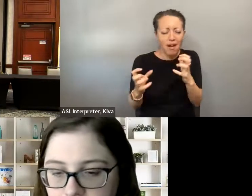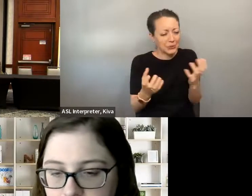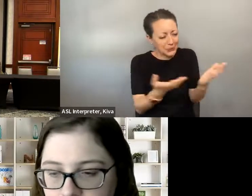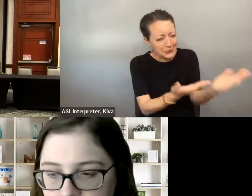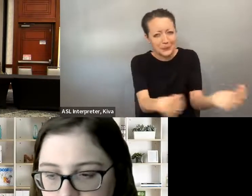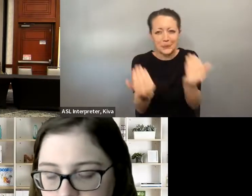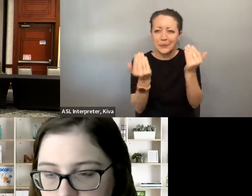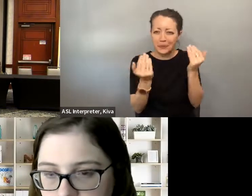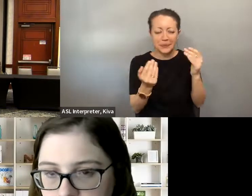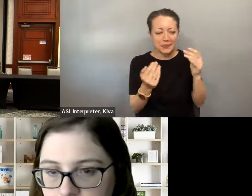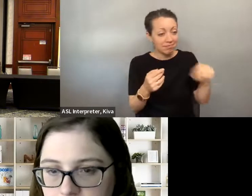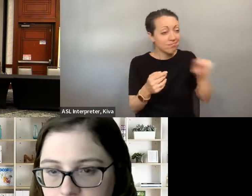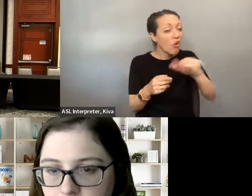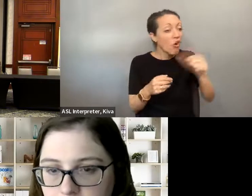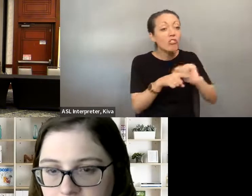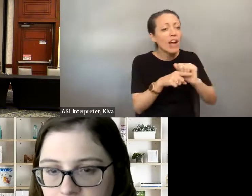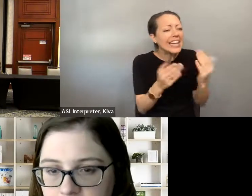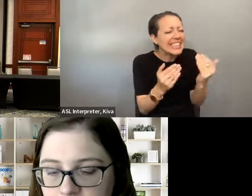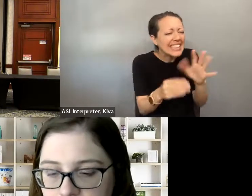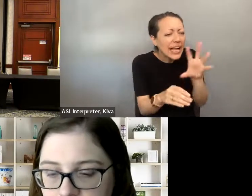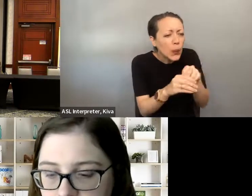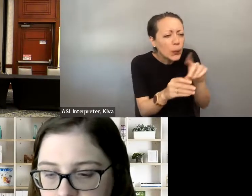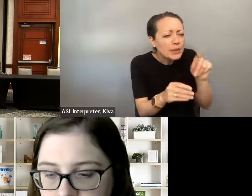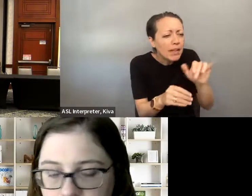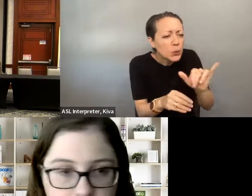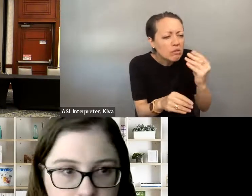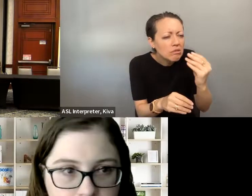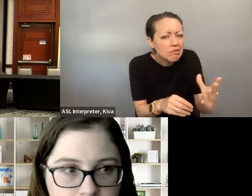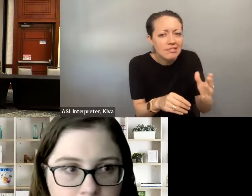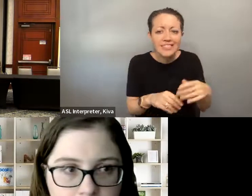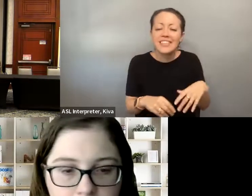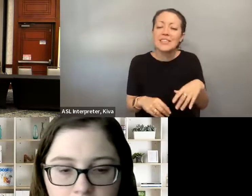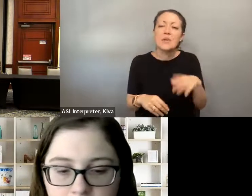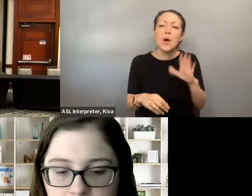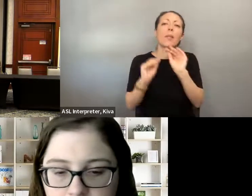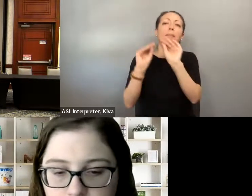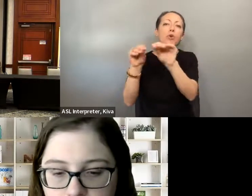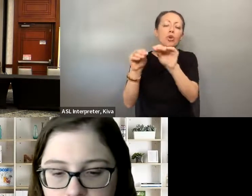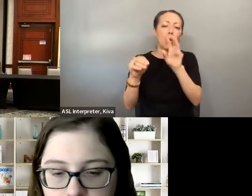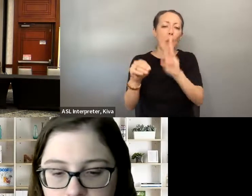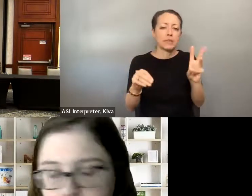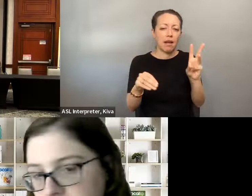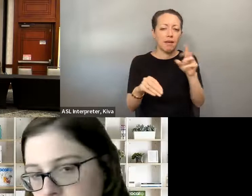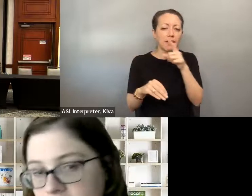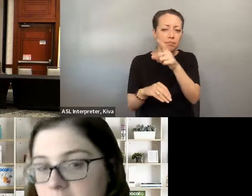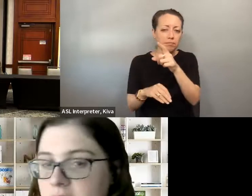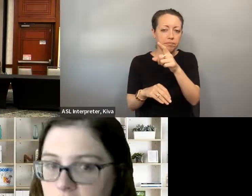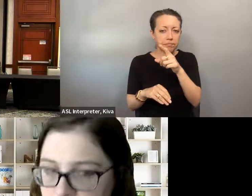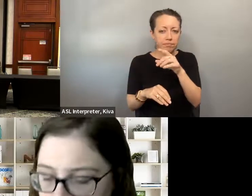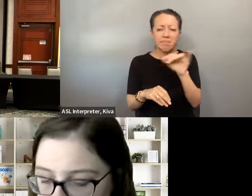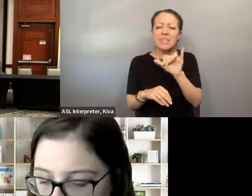become more accessible. You don't want just a disability And inclusive of our community, So I'll put that page as well. training program. We want every program to be accessible